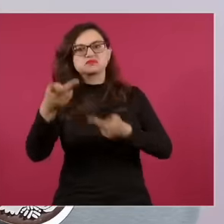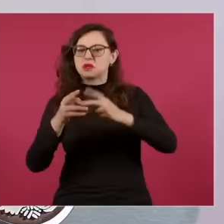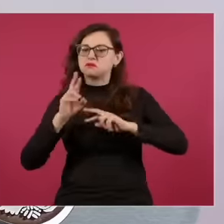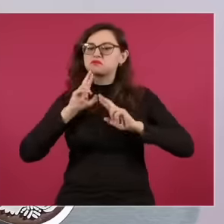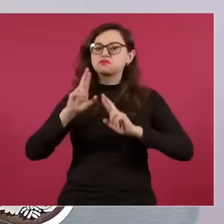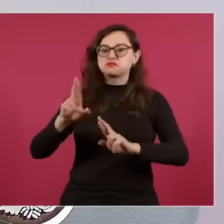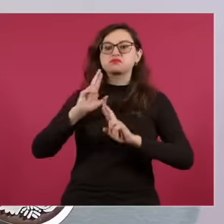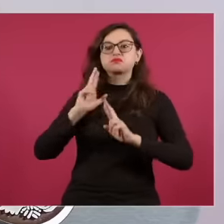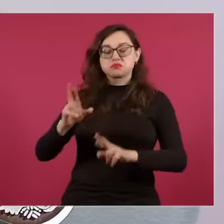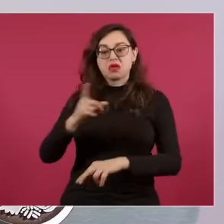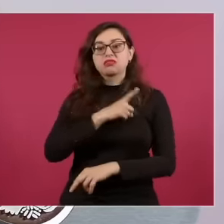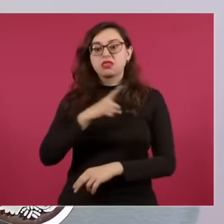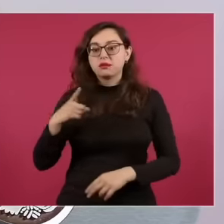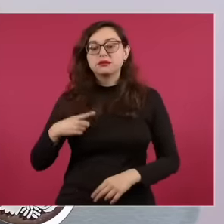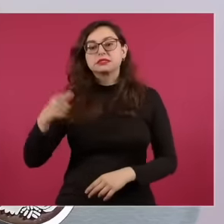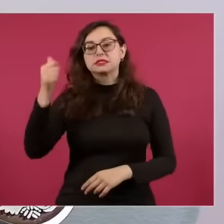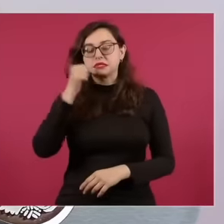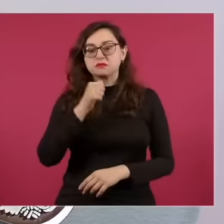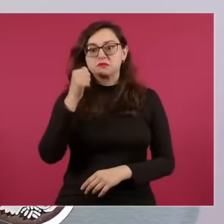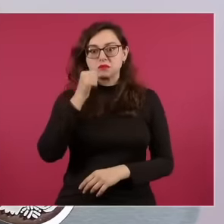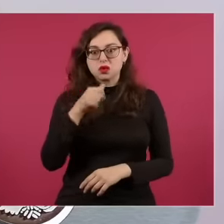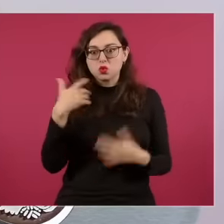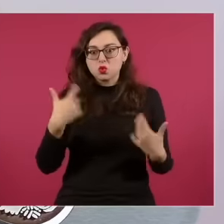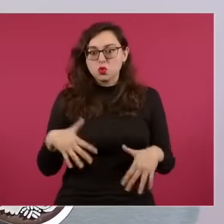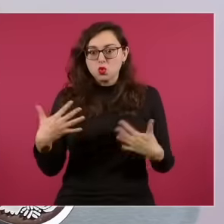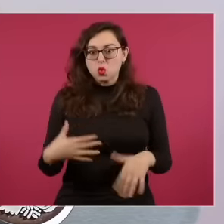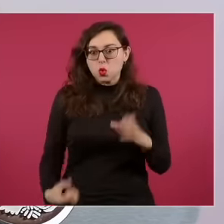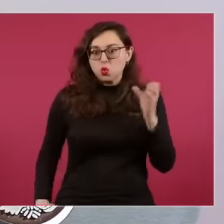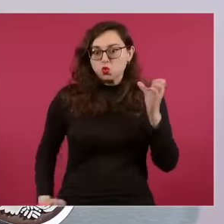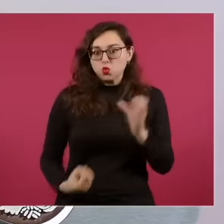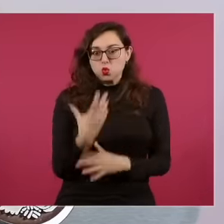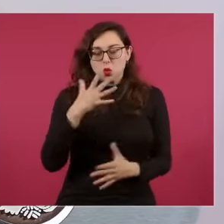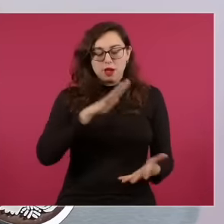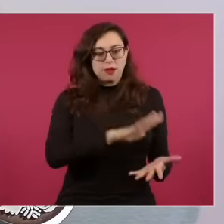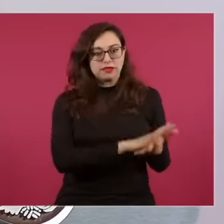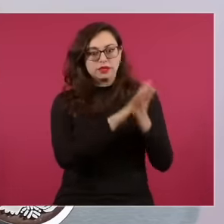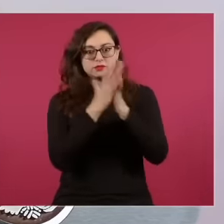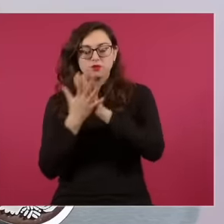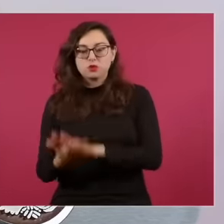made is all a transformation a democratic Revolution a communication